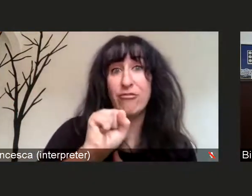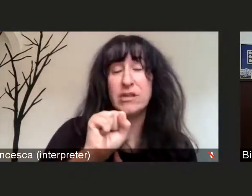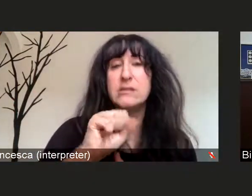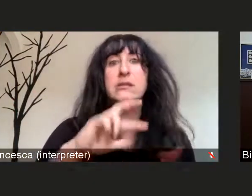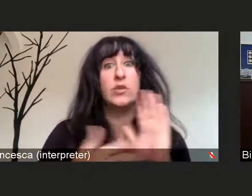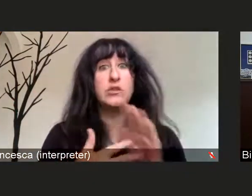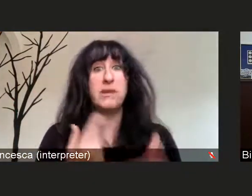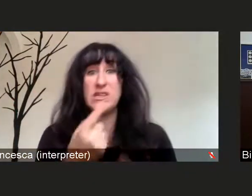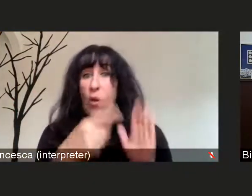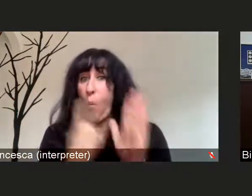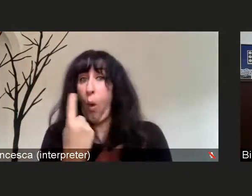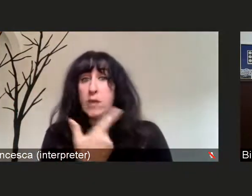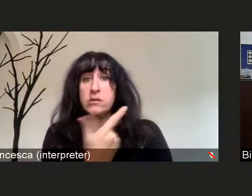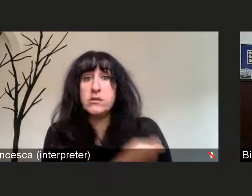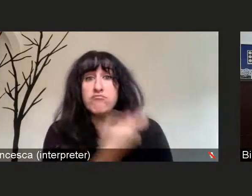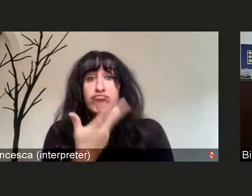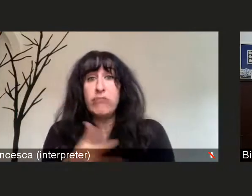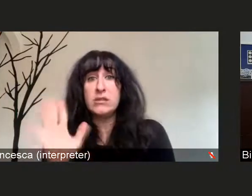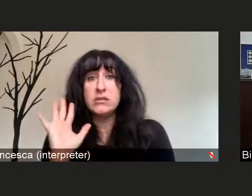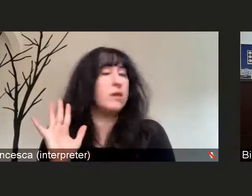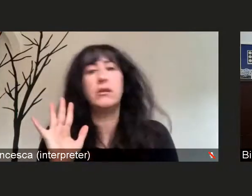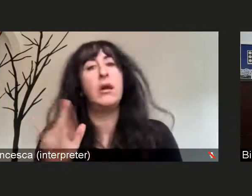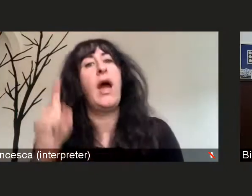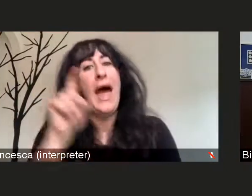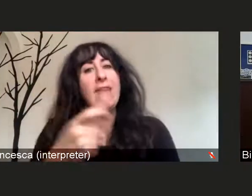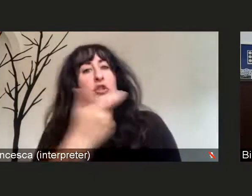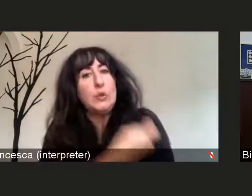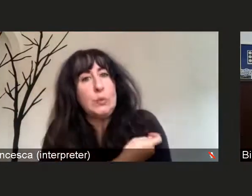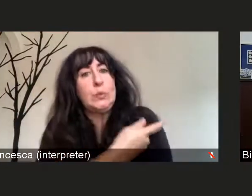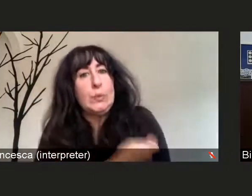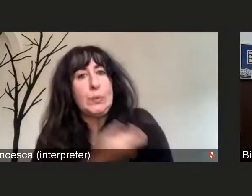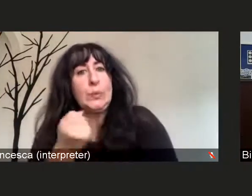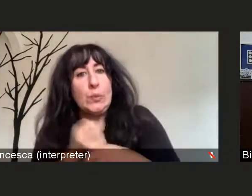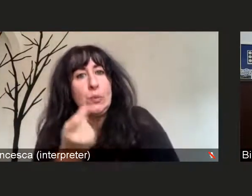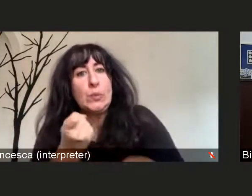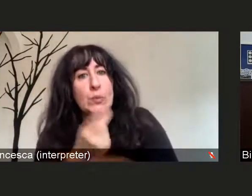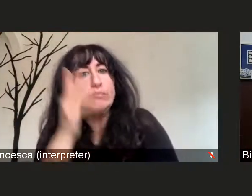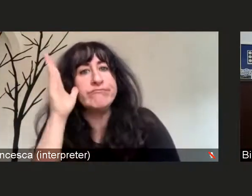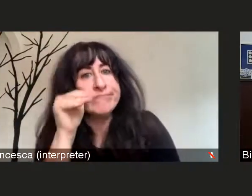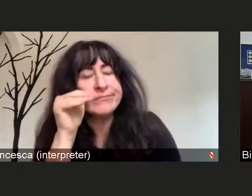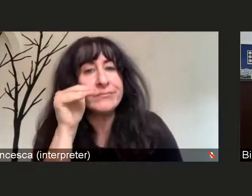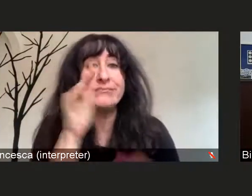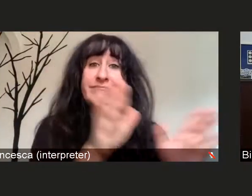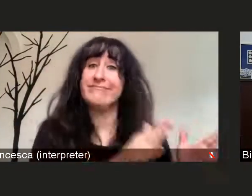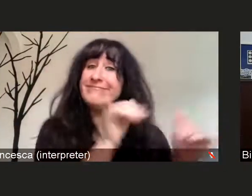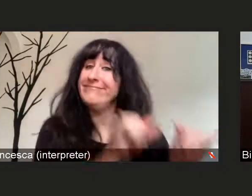to get a flu vaccine every year. So again, having a different variant